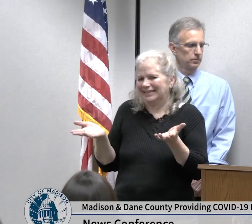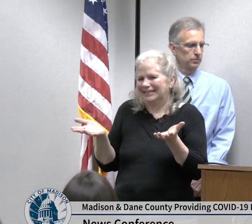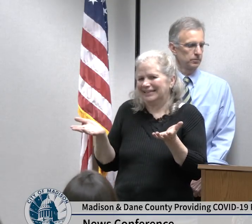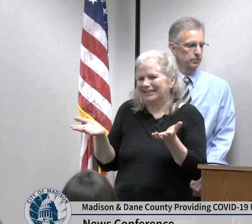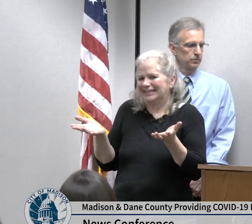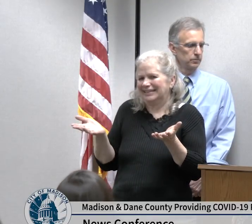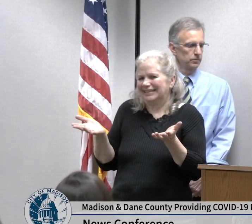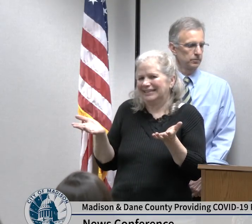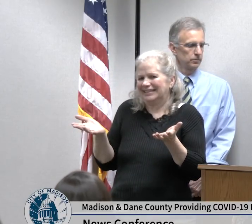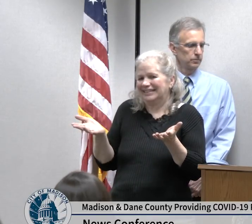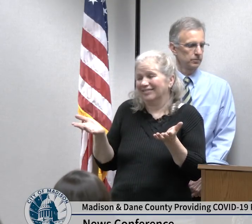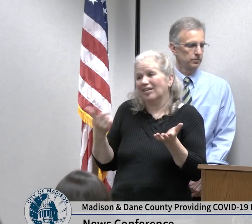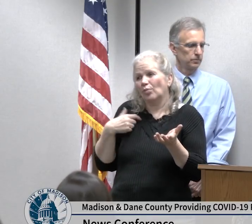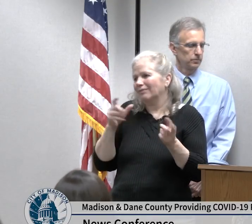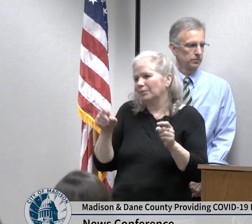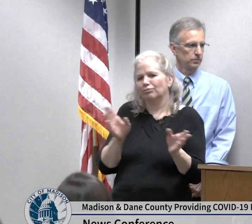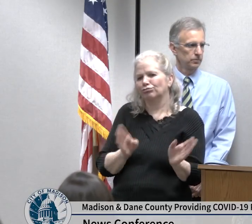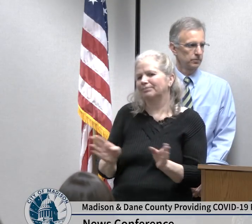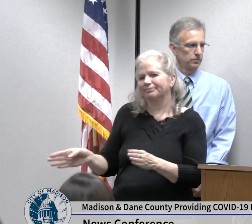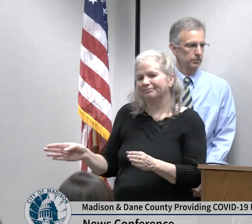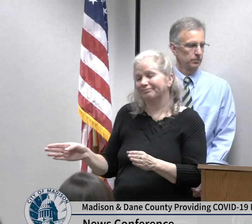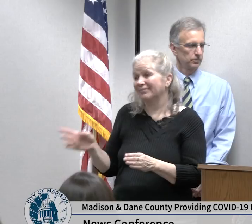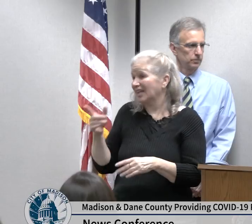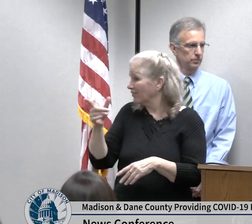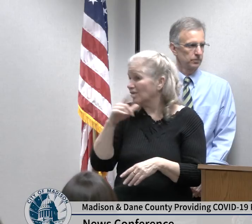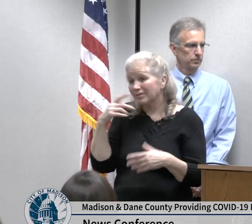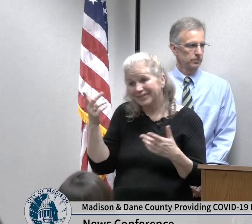may not be able to do that because we have more illness here but there is no